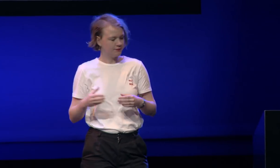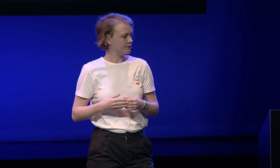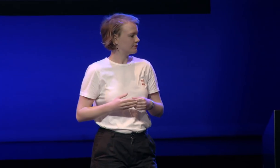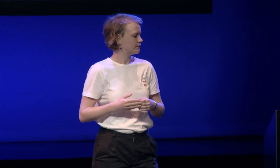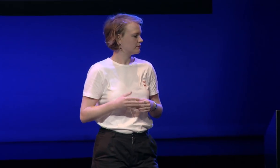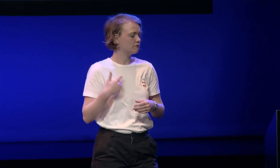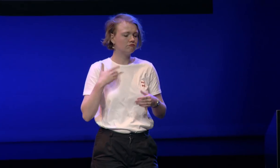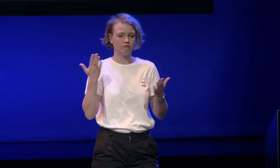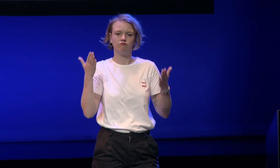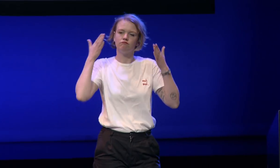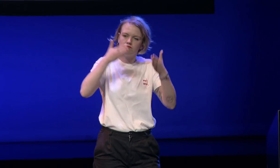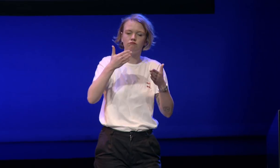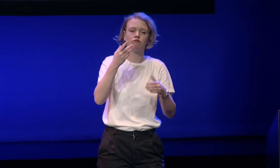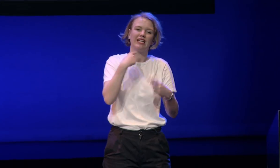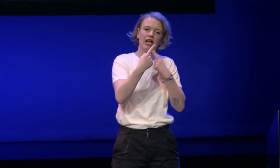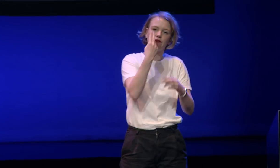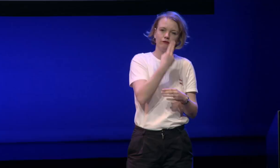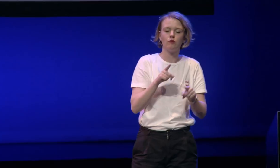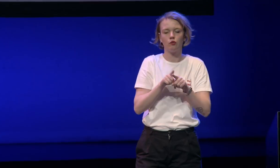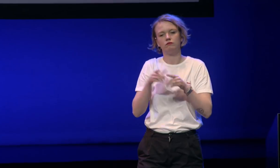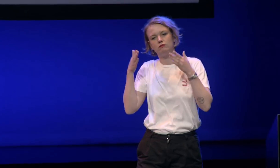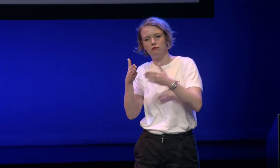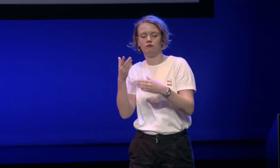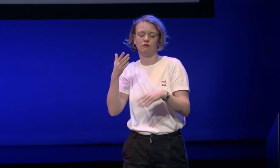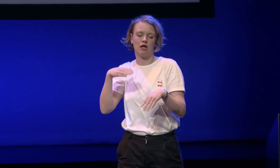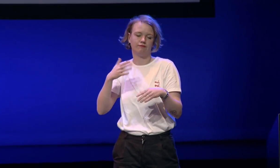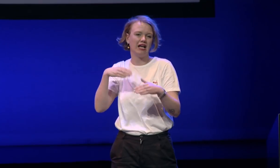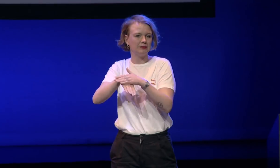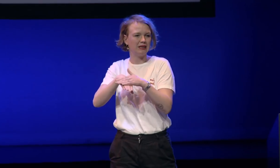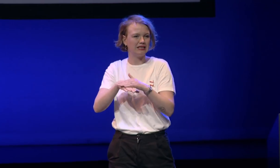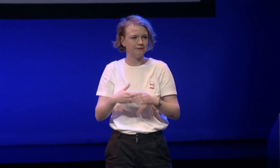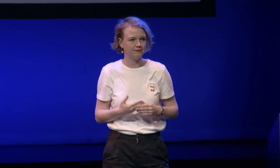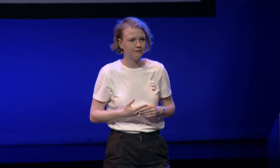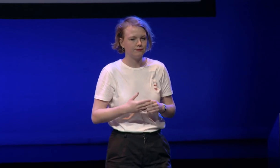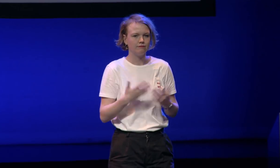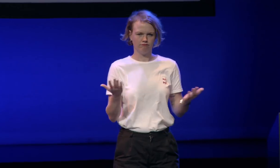I Who I am something about my background and I now work with ABN AMRO Bank I'm an